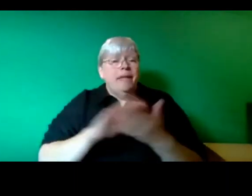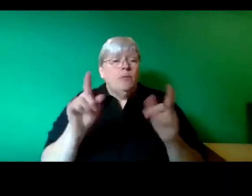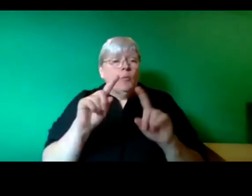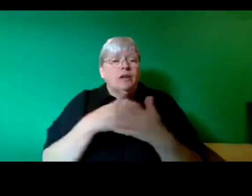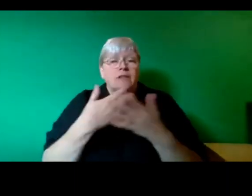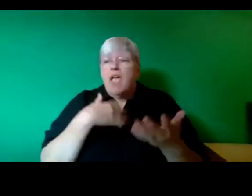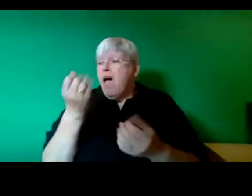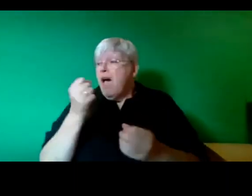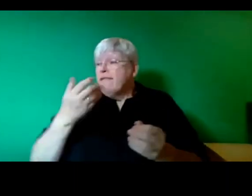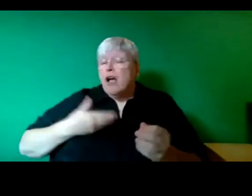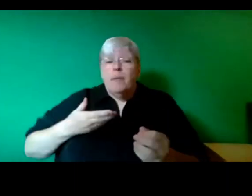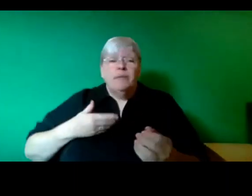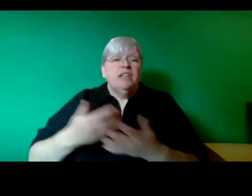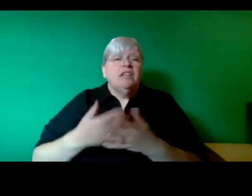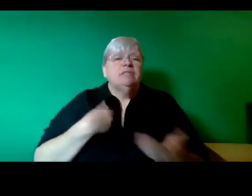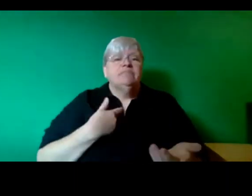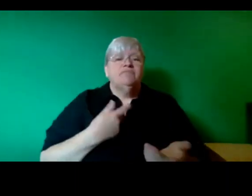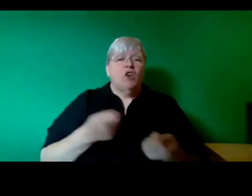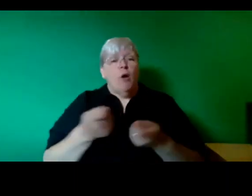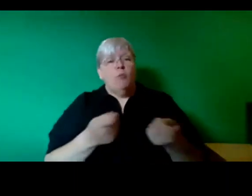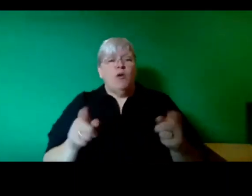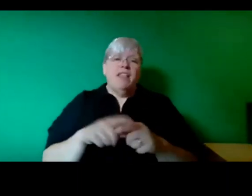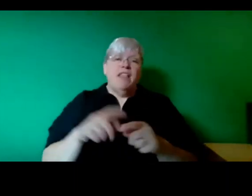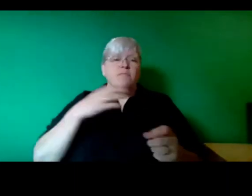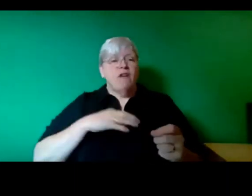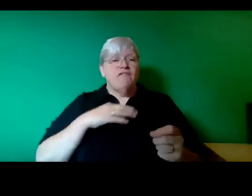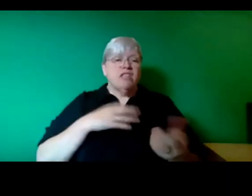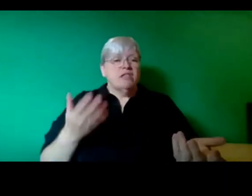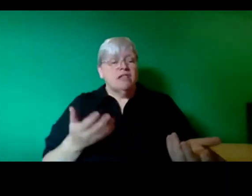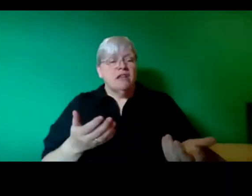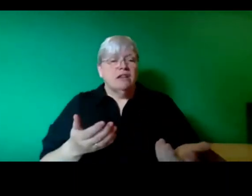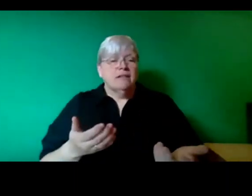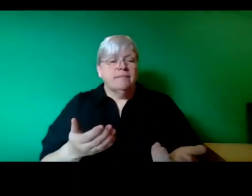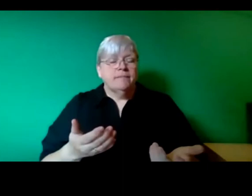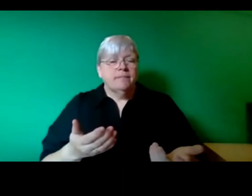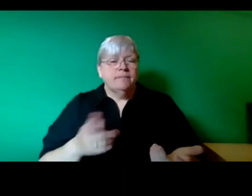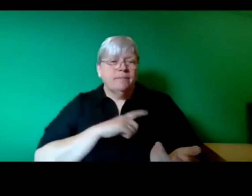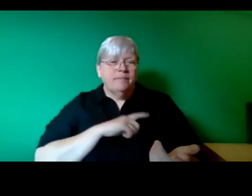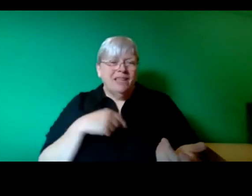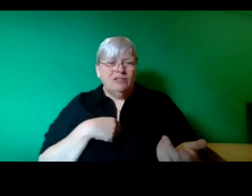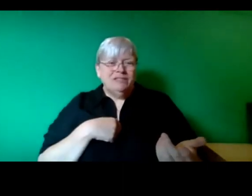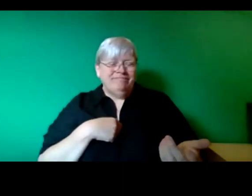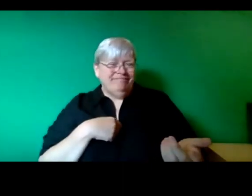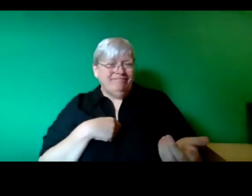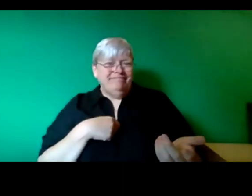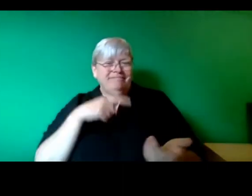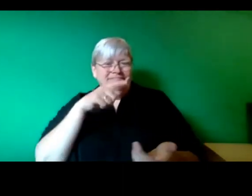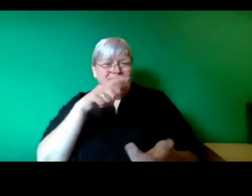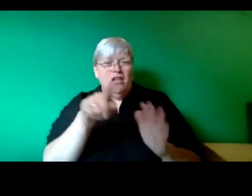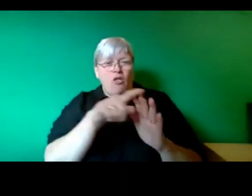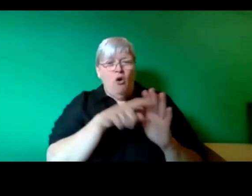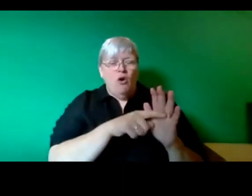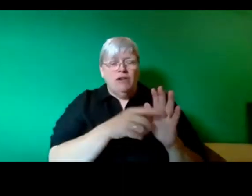capitalist enterprises but this is because the neo-liberal laws of the 1980s and 90s have forced